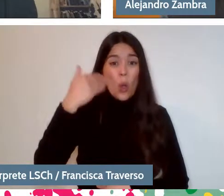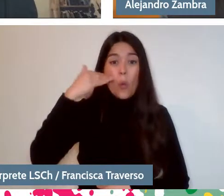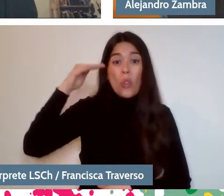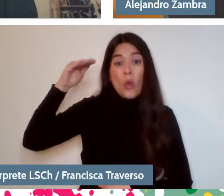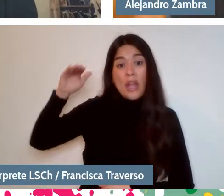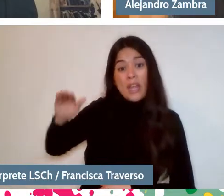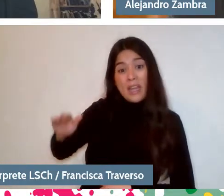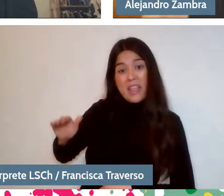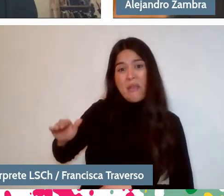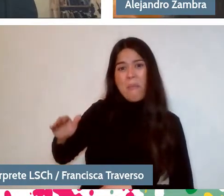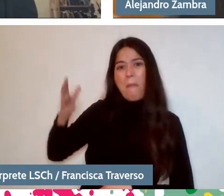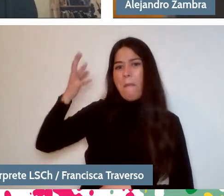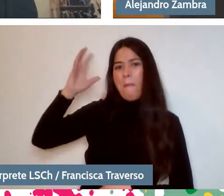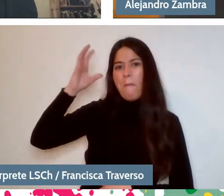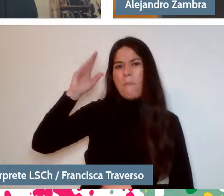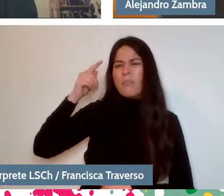so you thought: "Well, adults are like that."